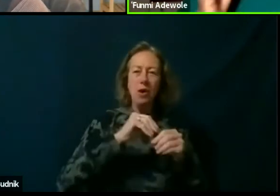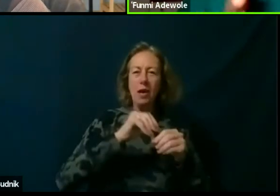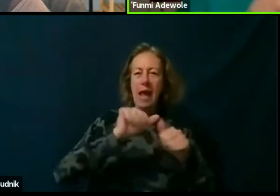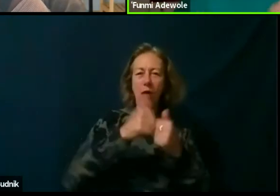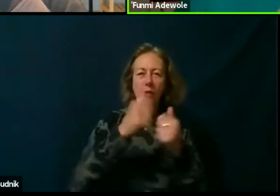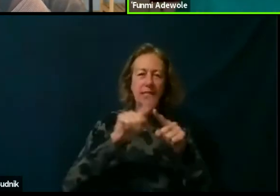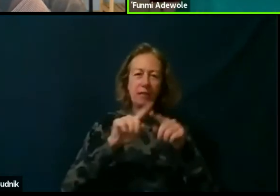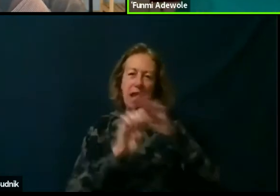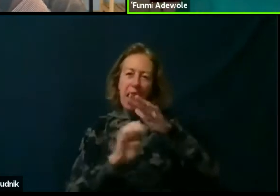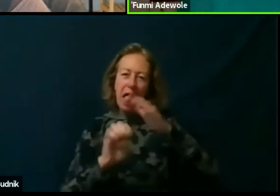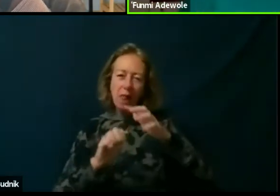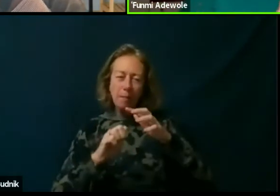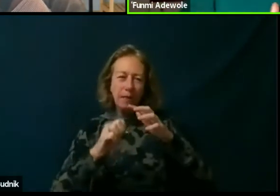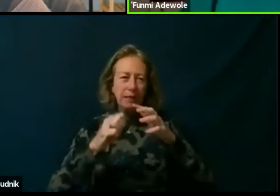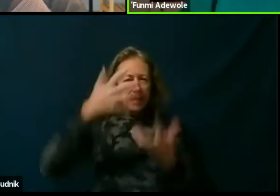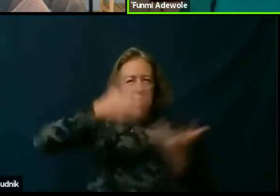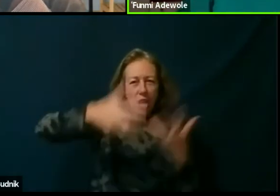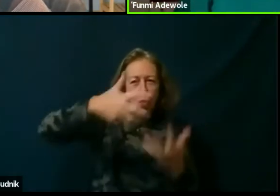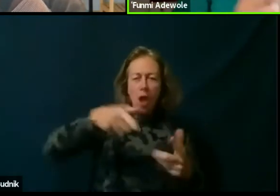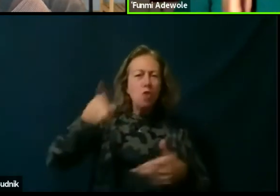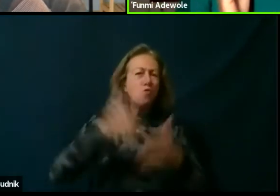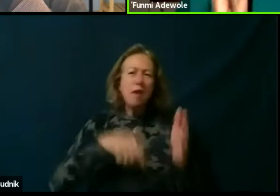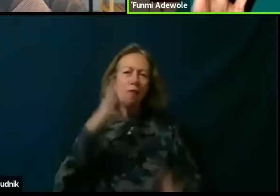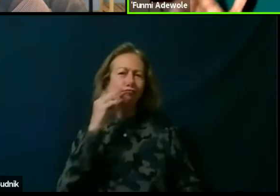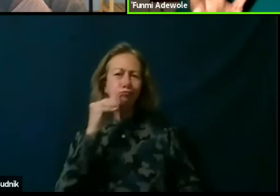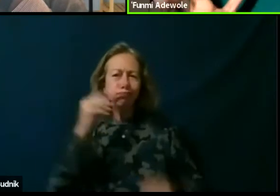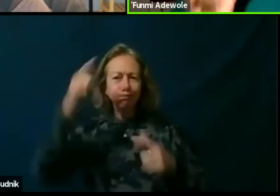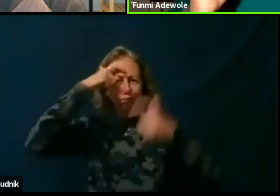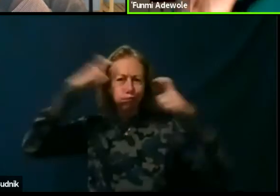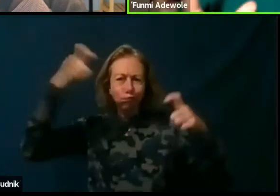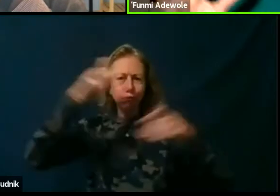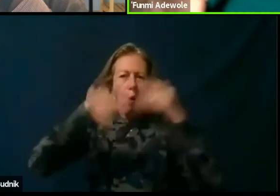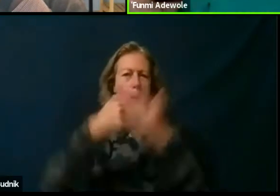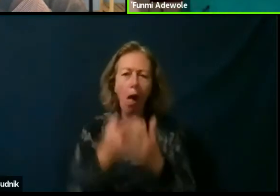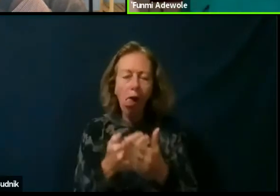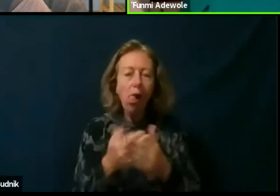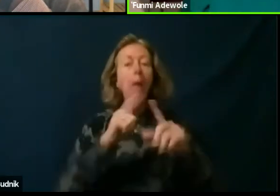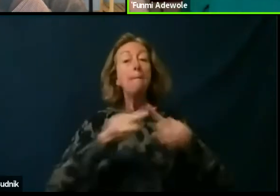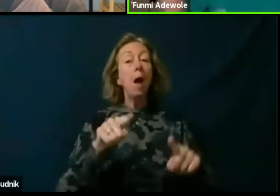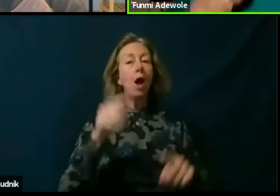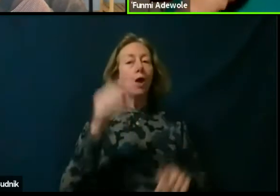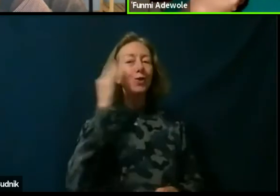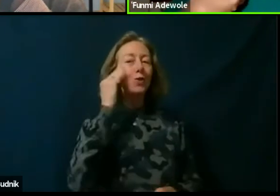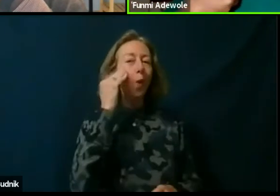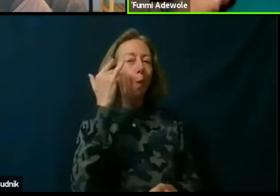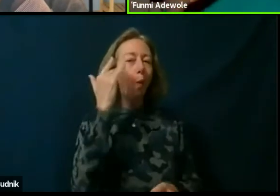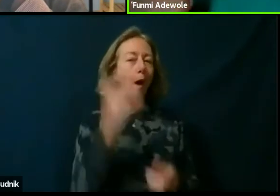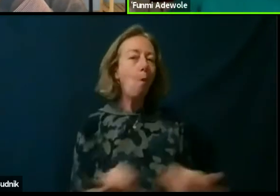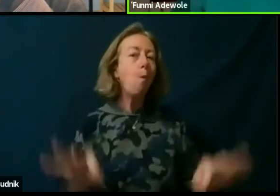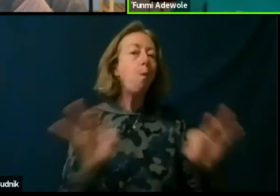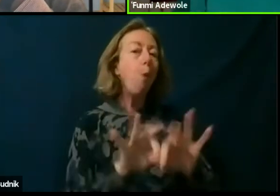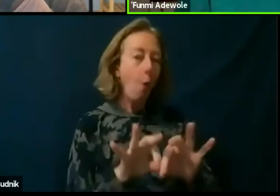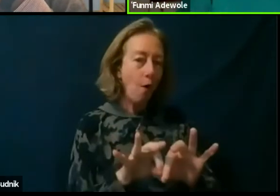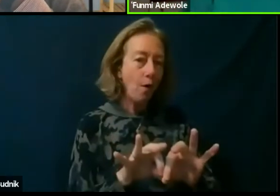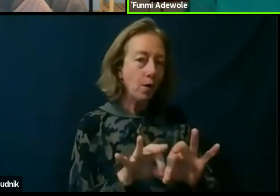You might not be an expert in all of these things, but you know their importance, so you, too, can ask the question.